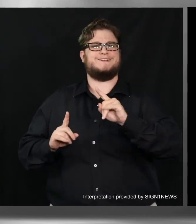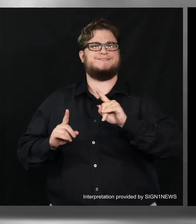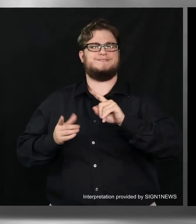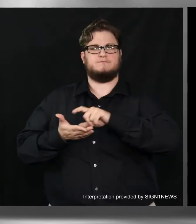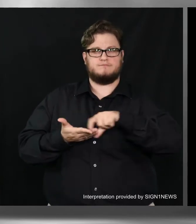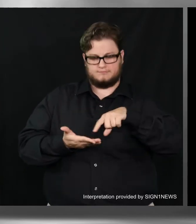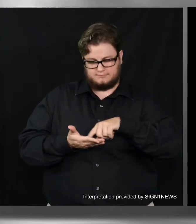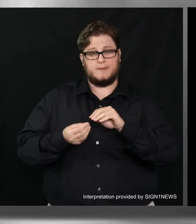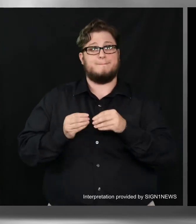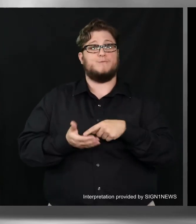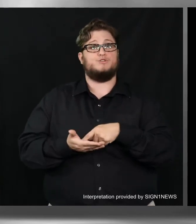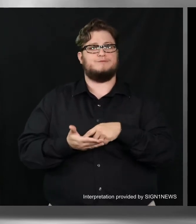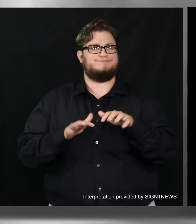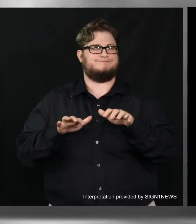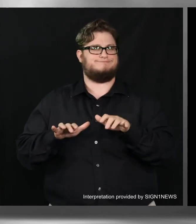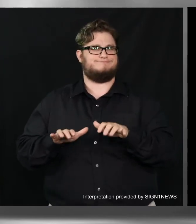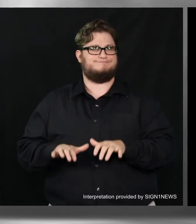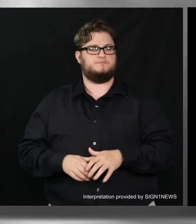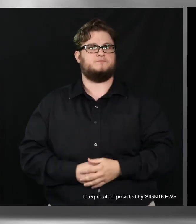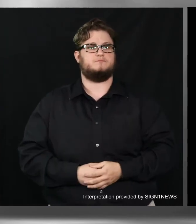You will be asked to enter the numbers from your